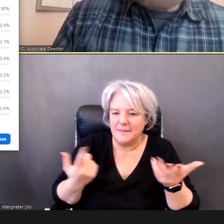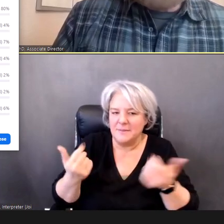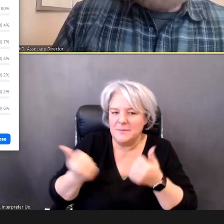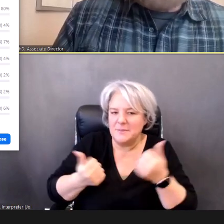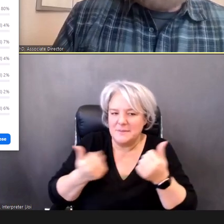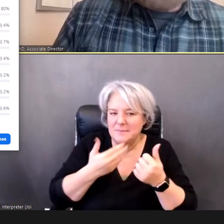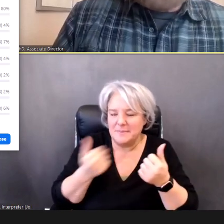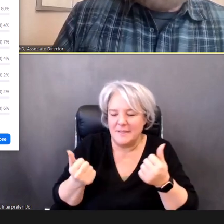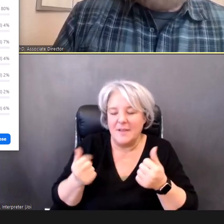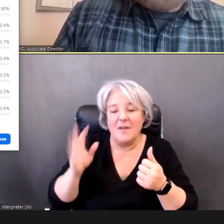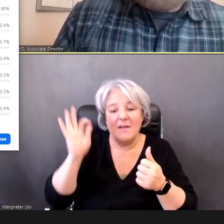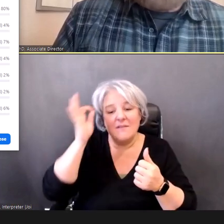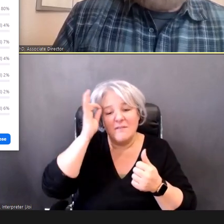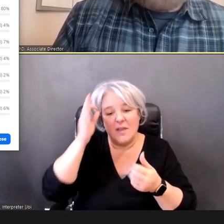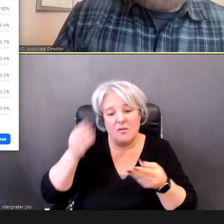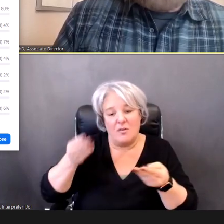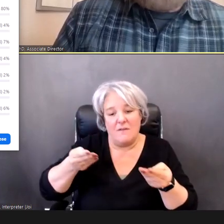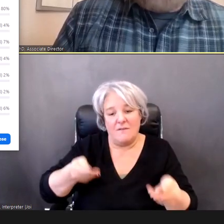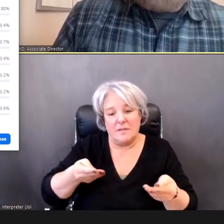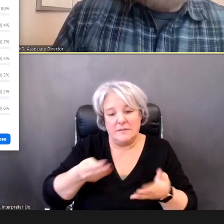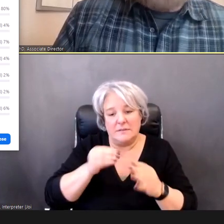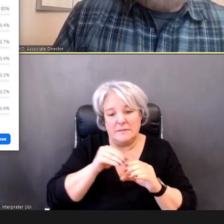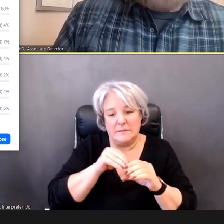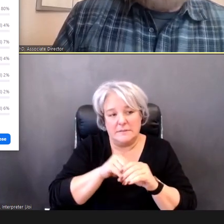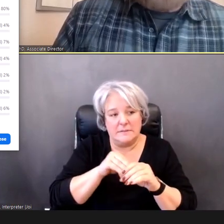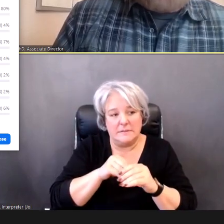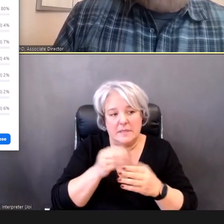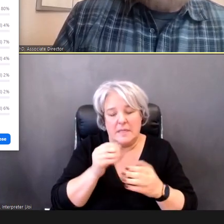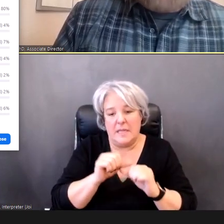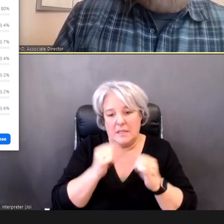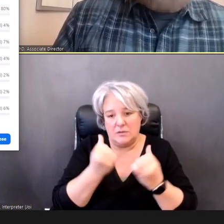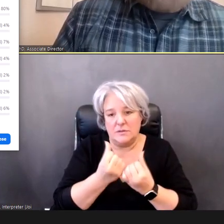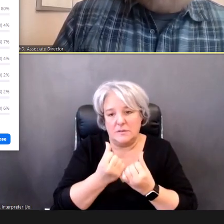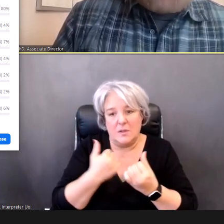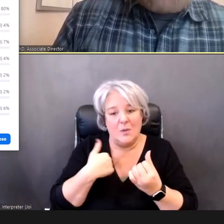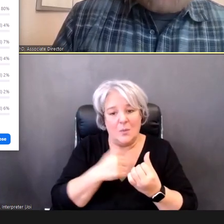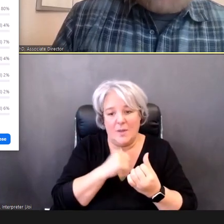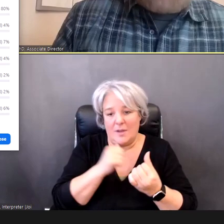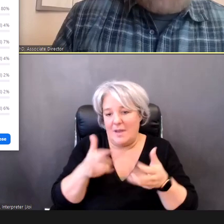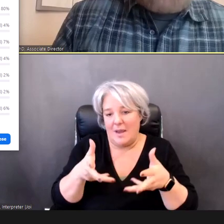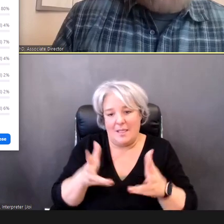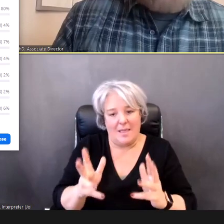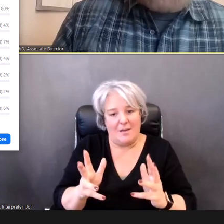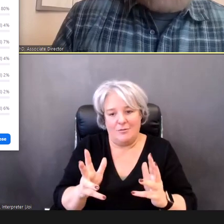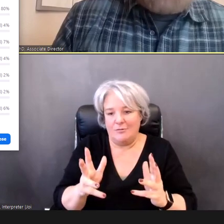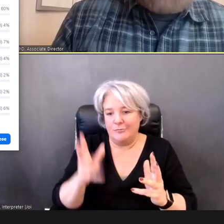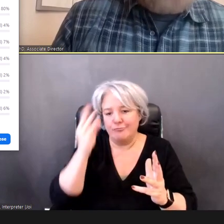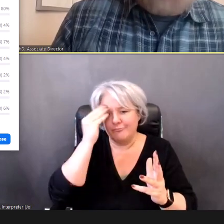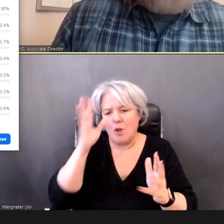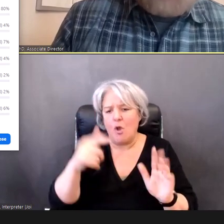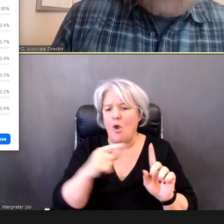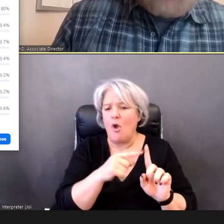Agencies, we're not allowed to make, like, material recommendations, like that. DR.